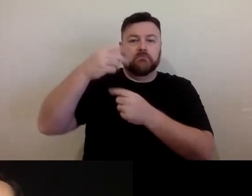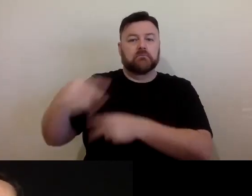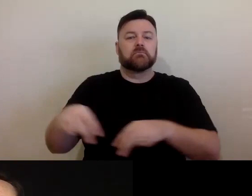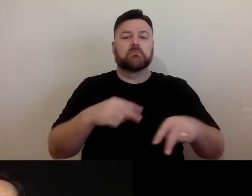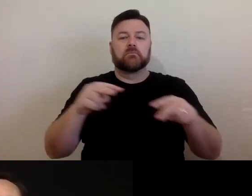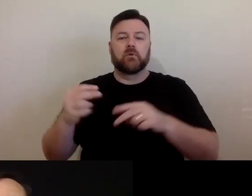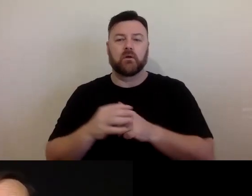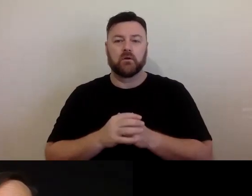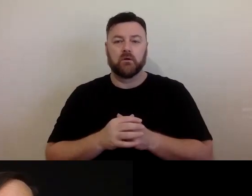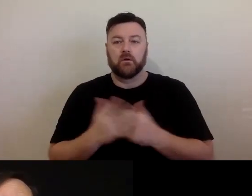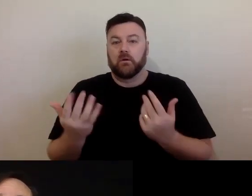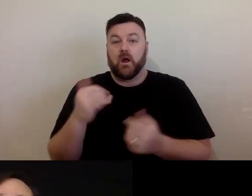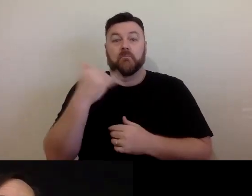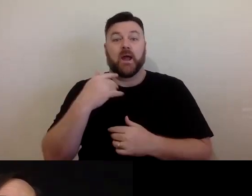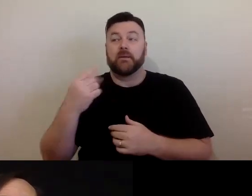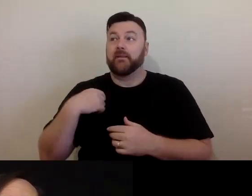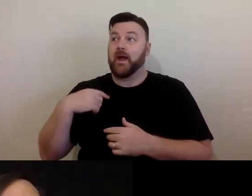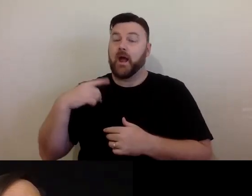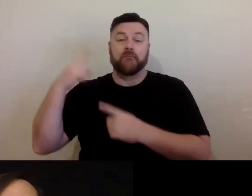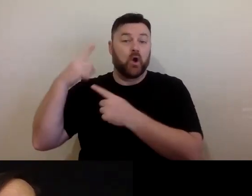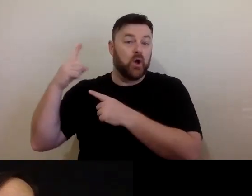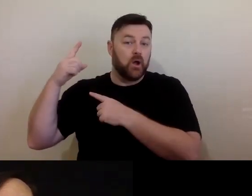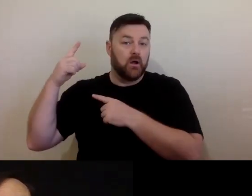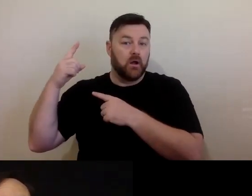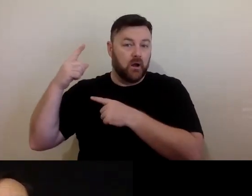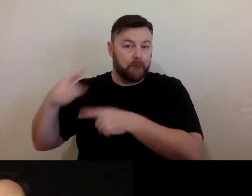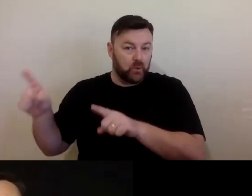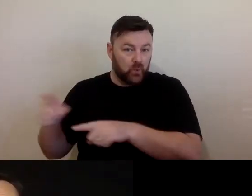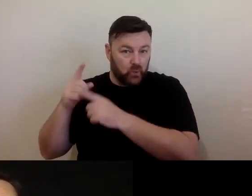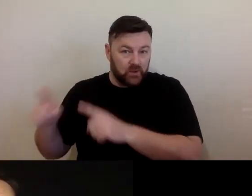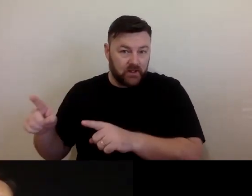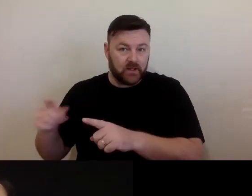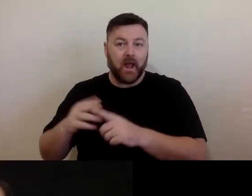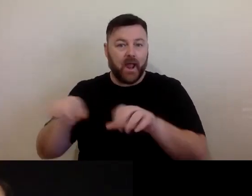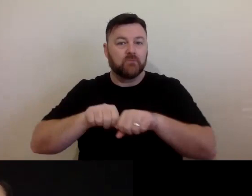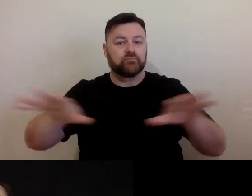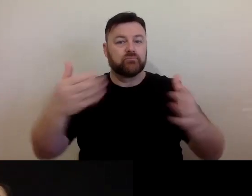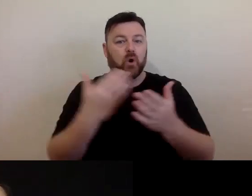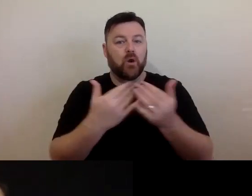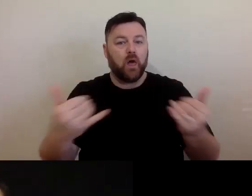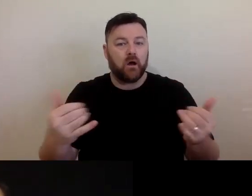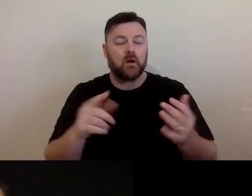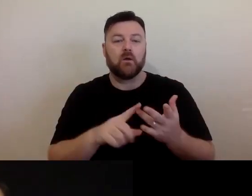let's say streaming that online or using it for an educational video, et cetera.